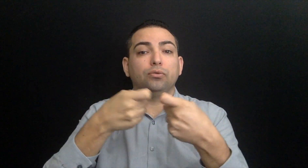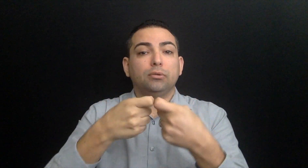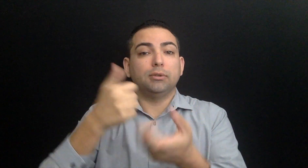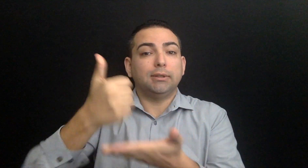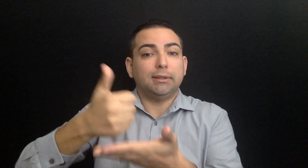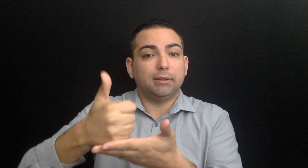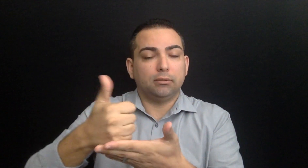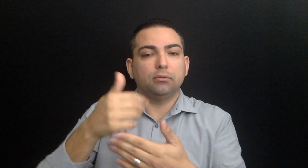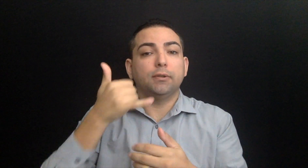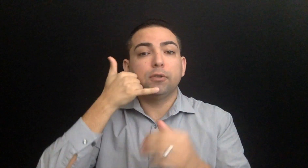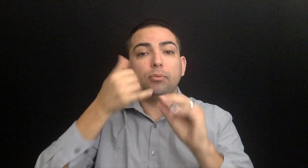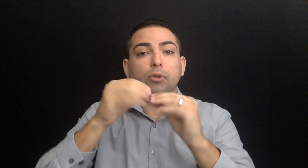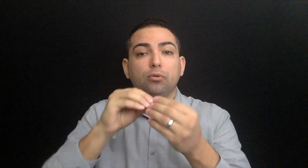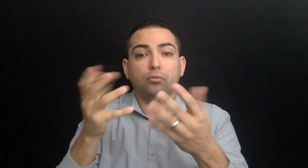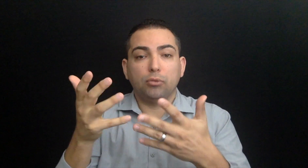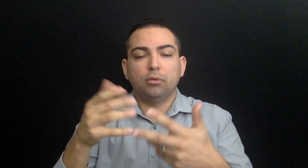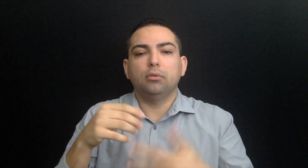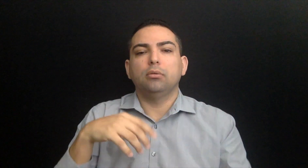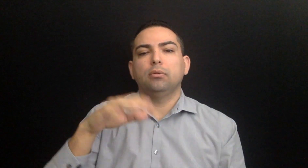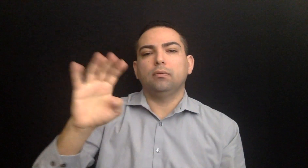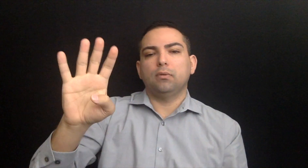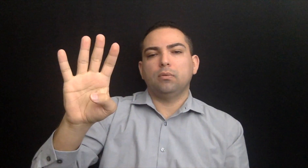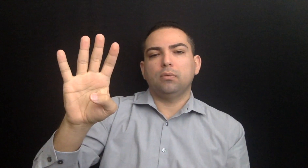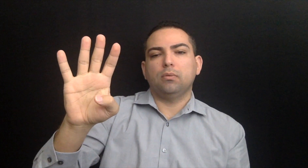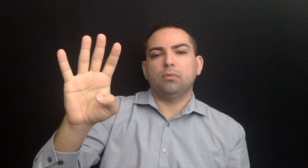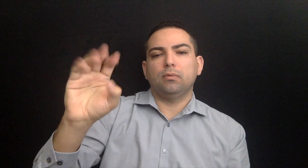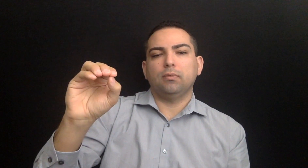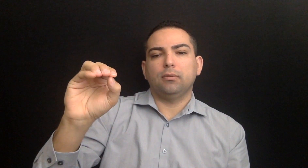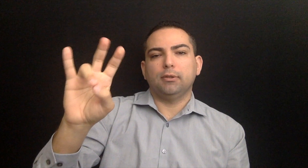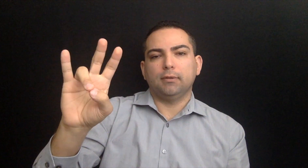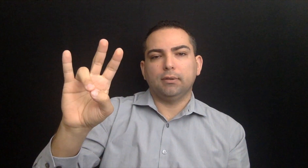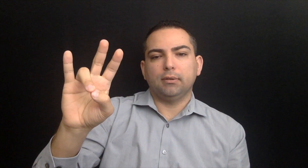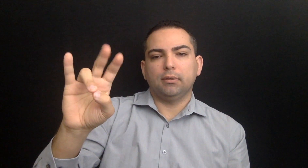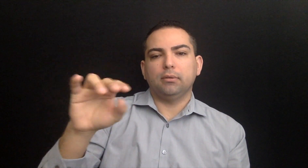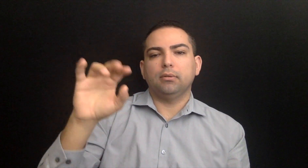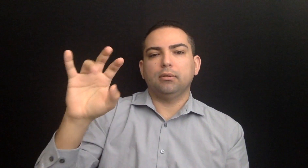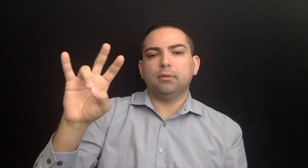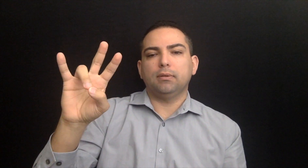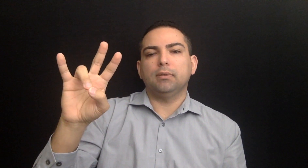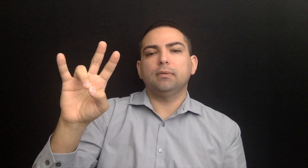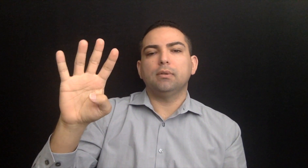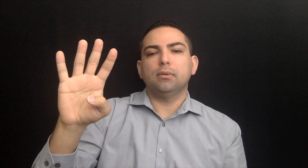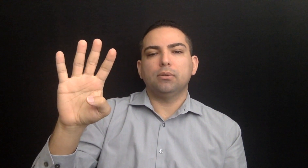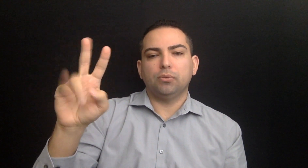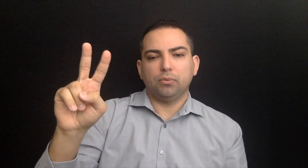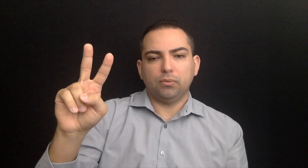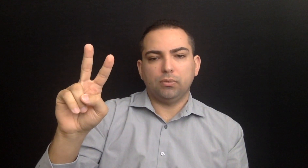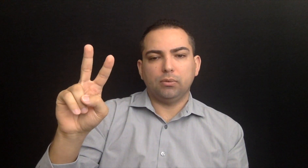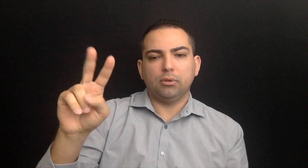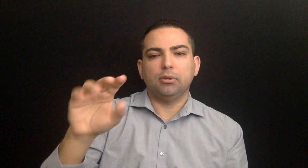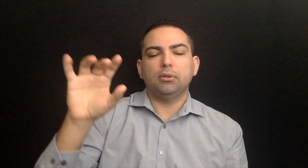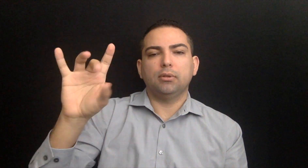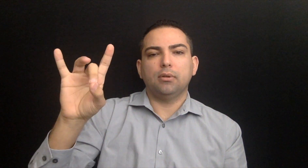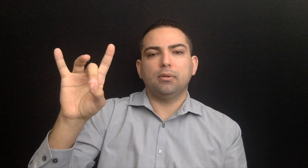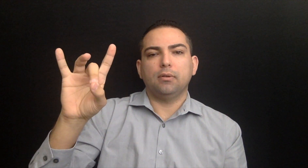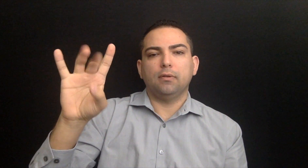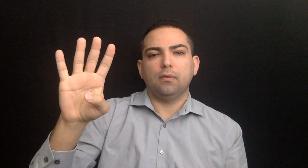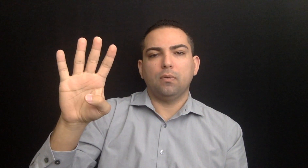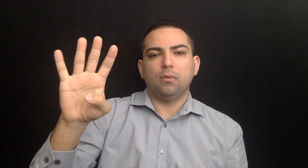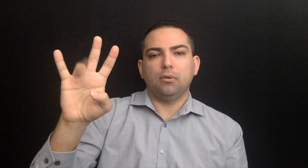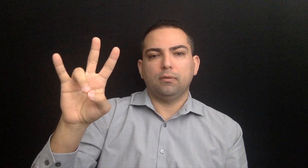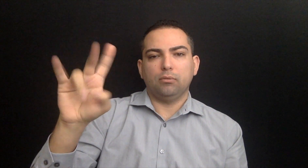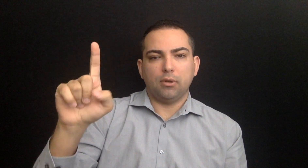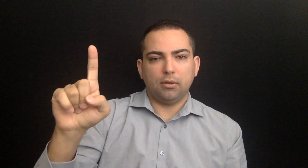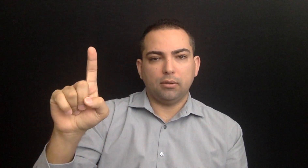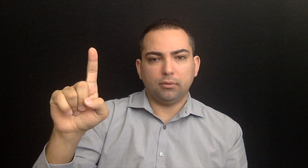Utility Assistance: 407-742-8471, and